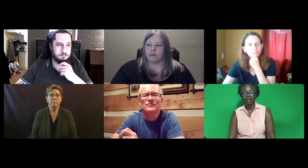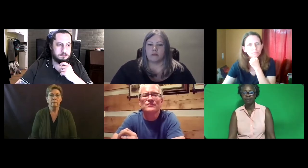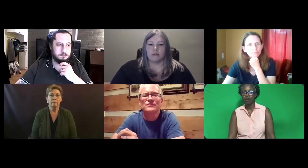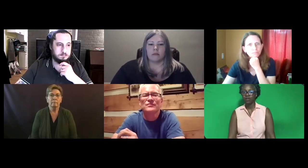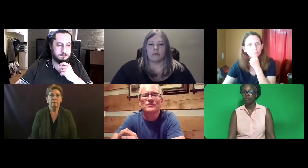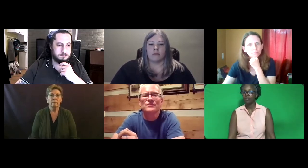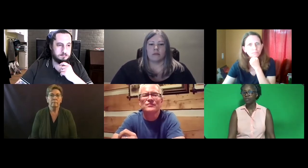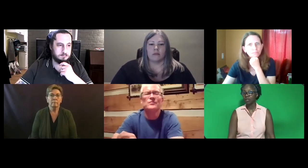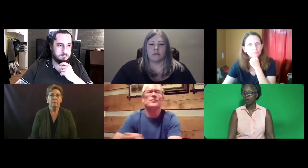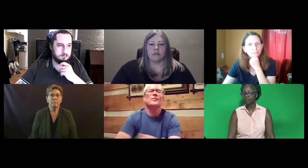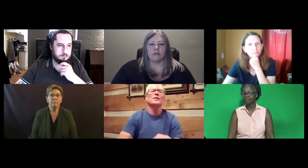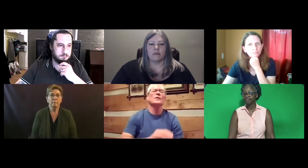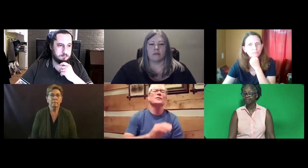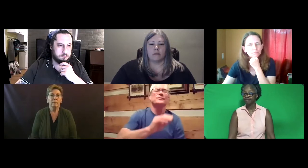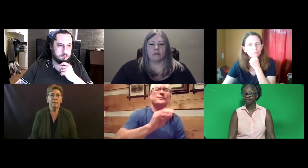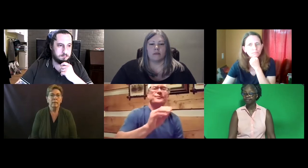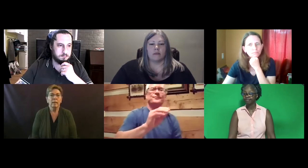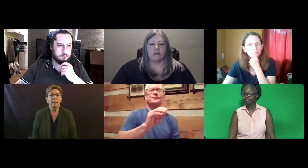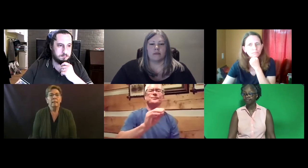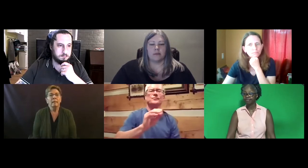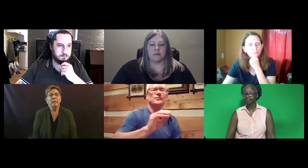And part of the law?